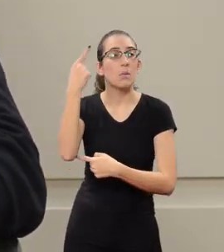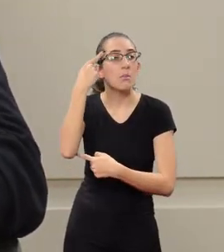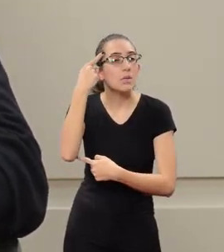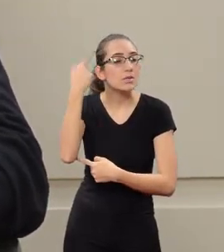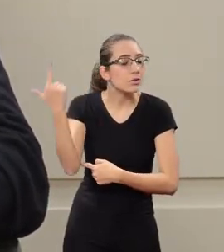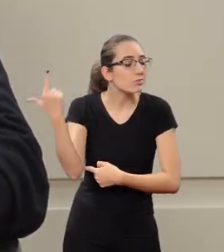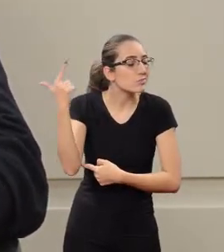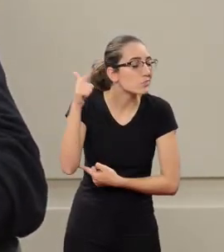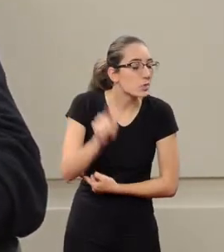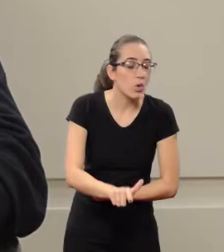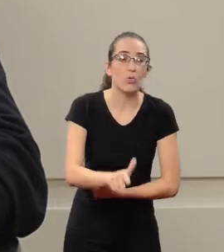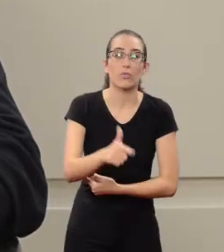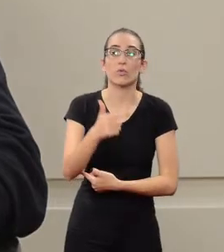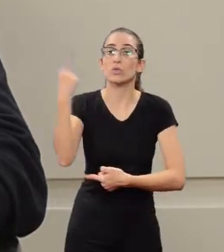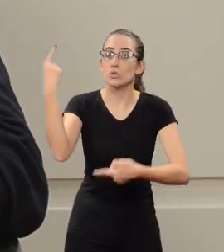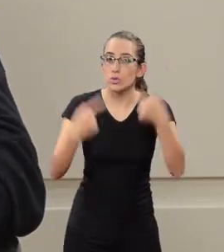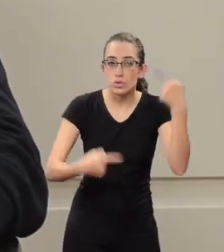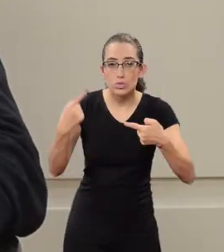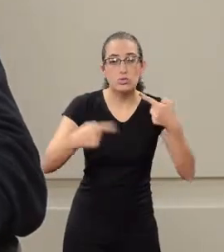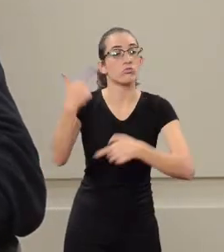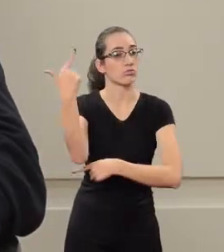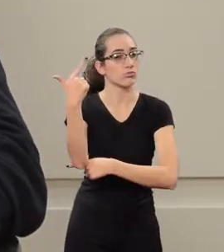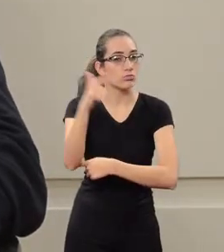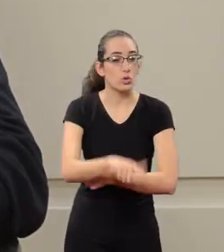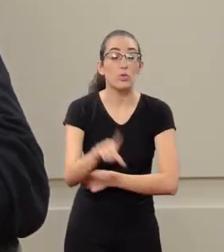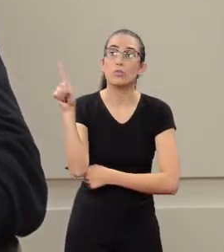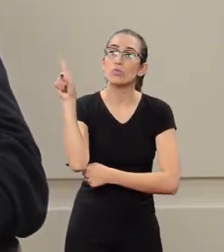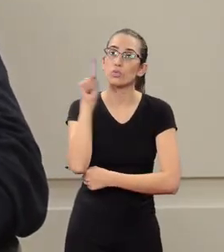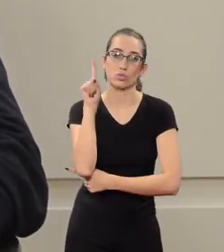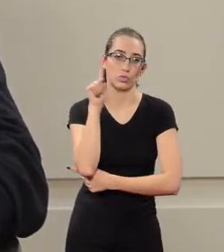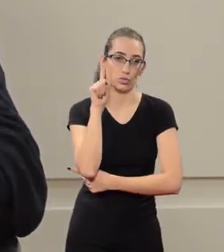and rehashed daily.